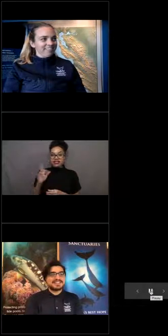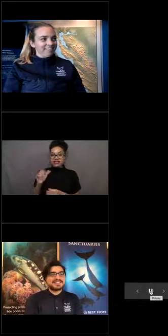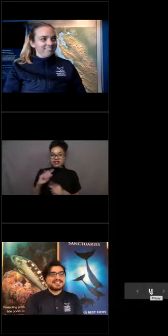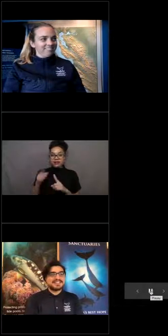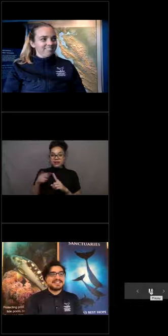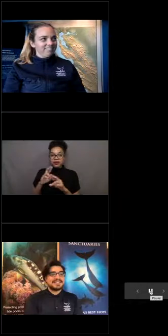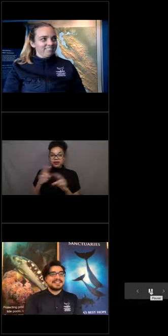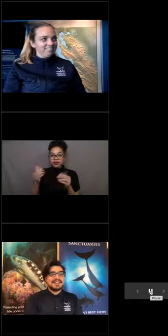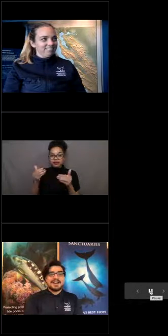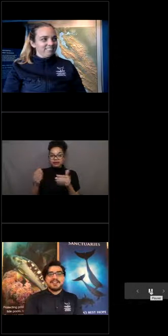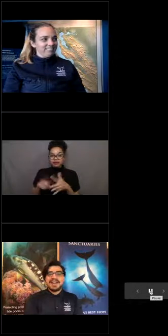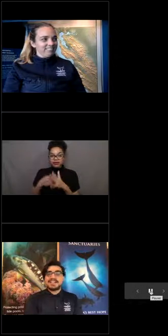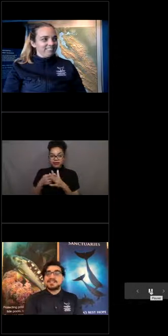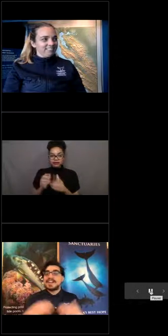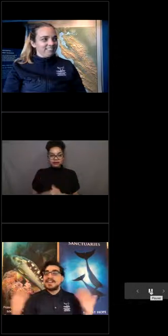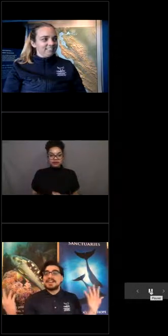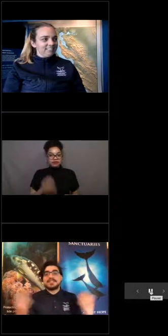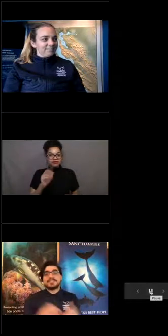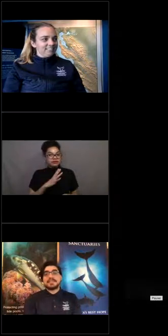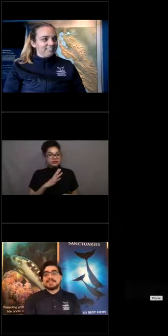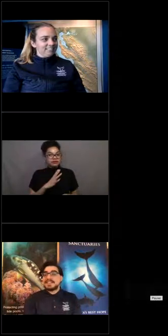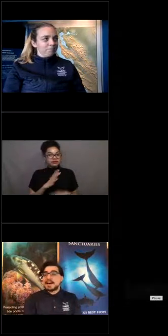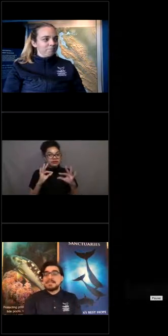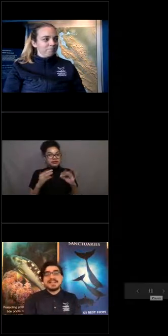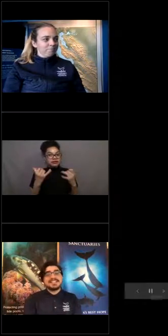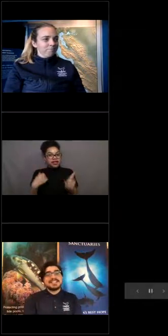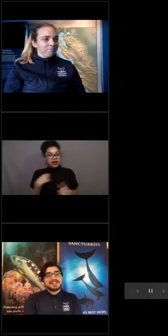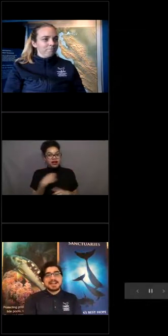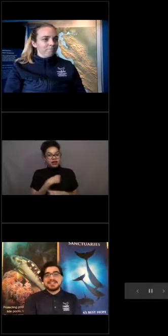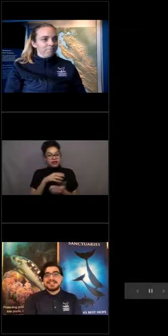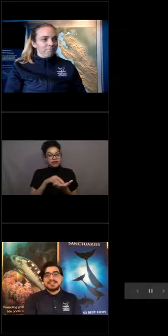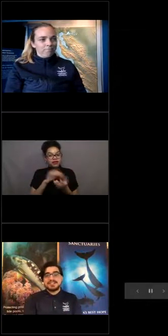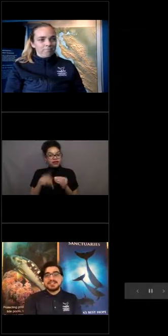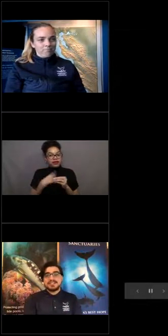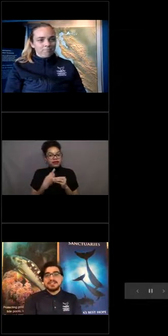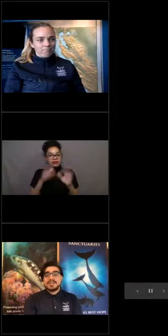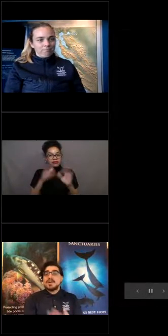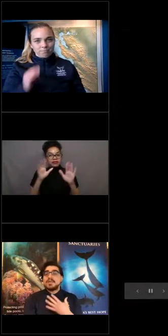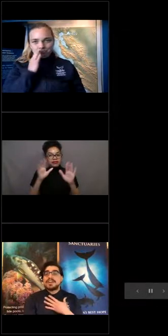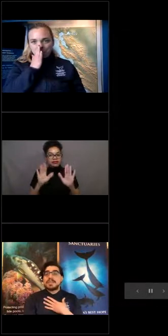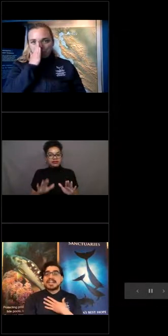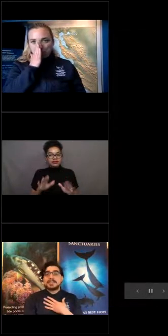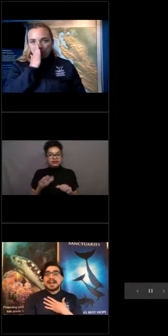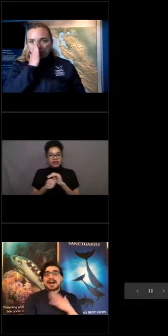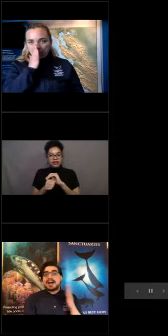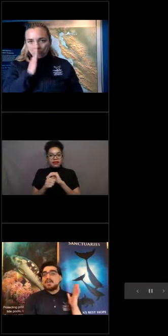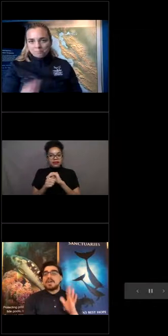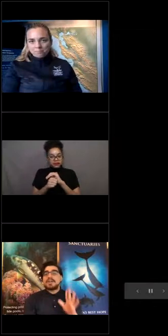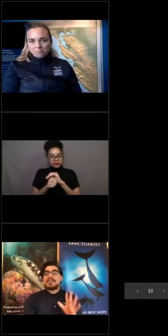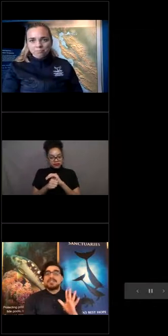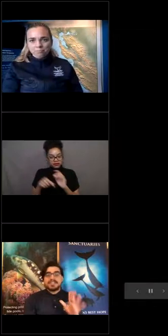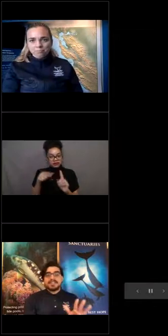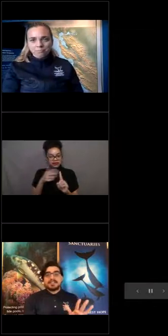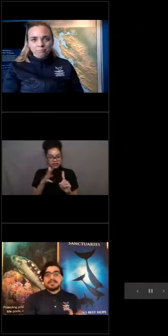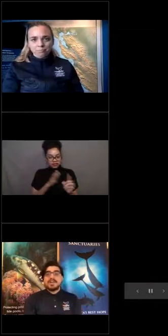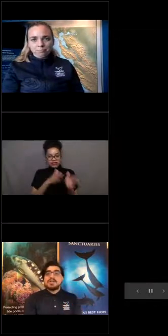Go ahead. All right, so now that we've learned about the amazing leatherback sea turtle, we're going to pass by our wonderful theater